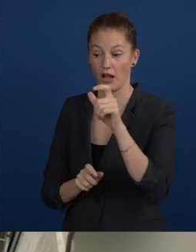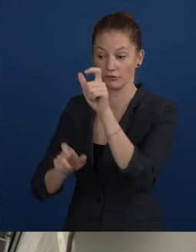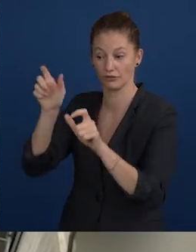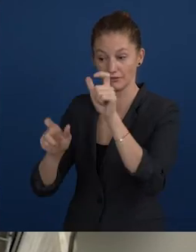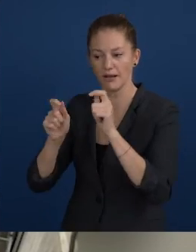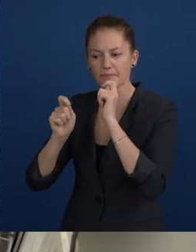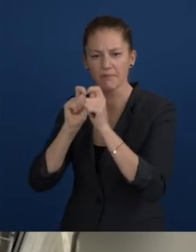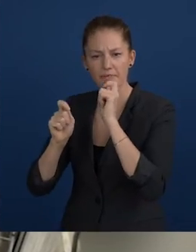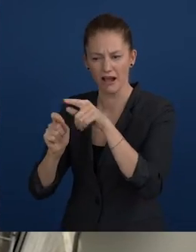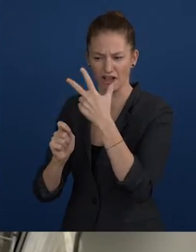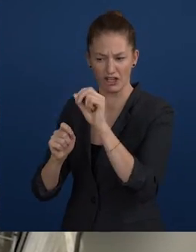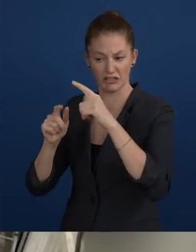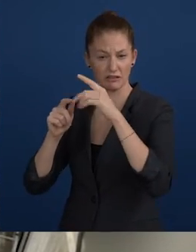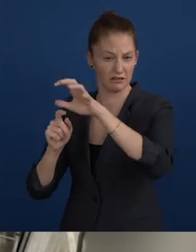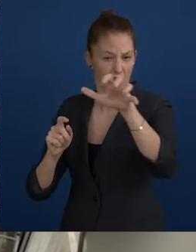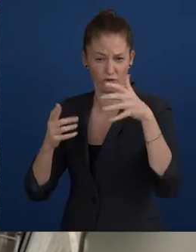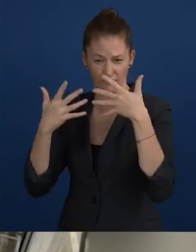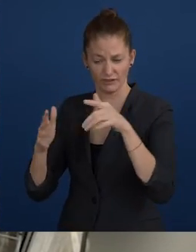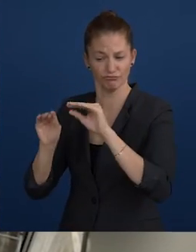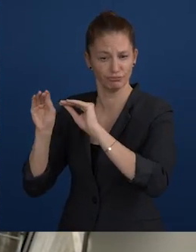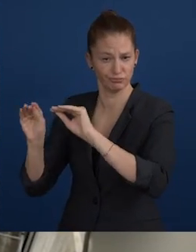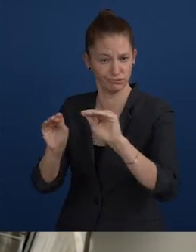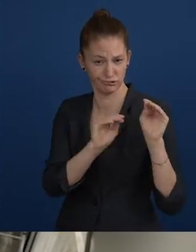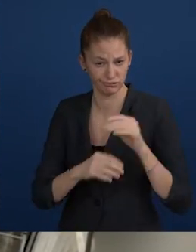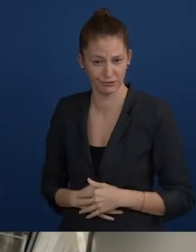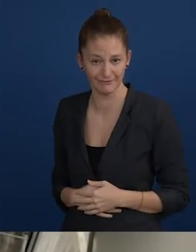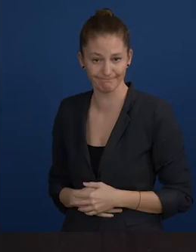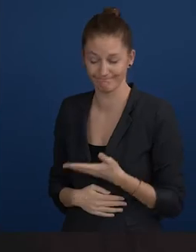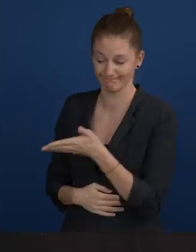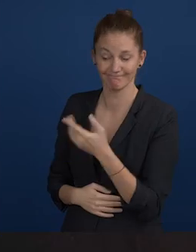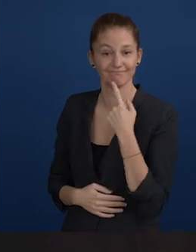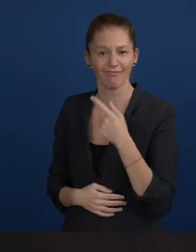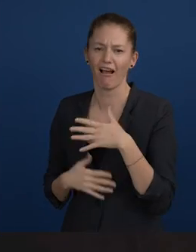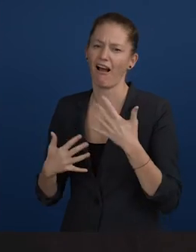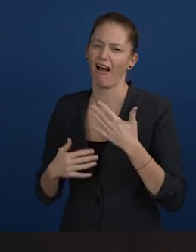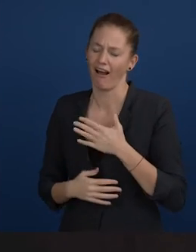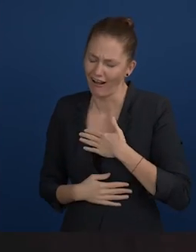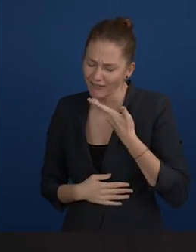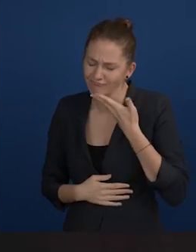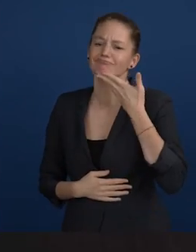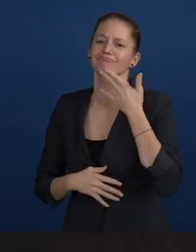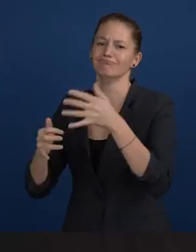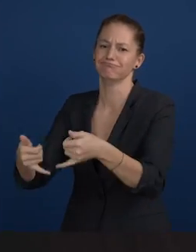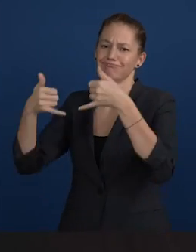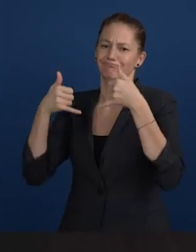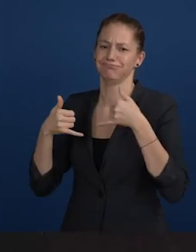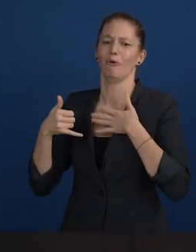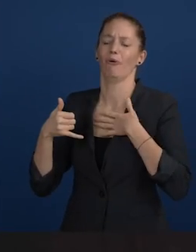More than 100 commentators in 30 countries have been trained. "CAFE is proud to receive the Zero Project Impact and Transfer Award,